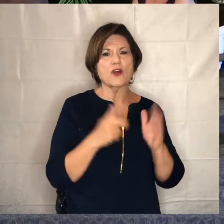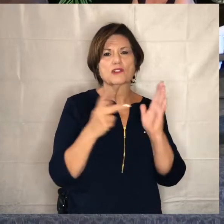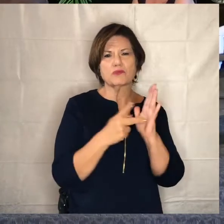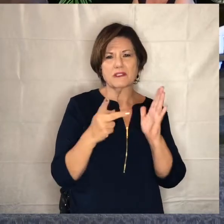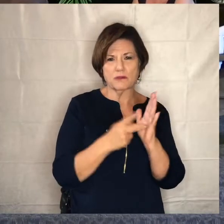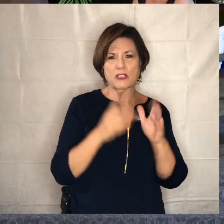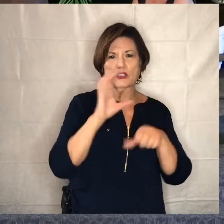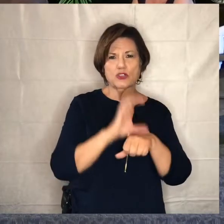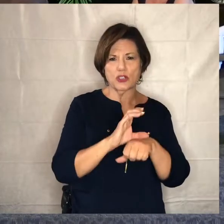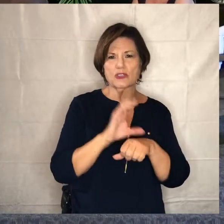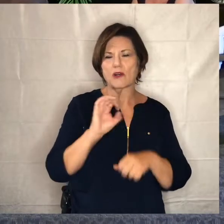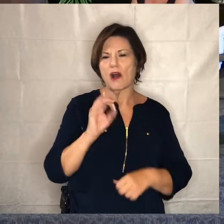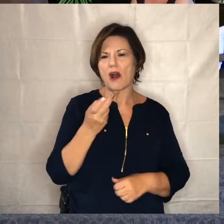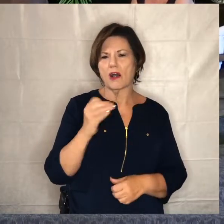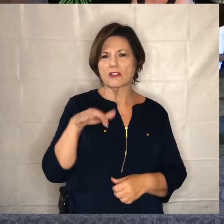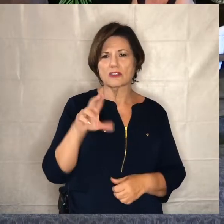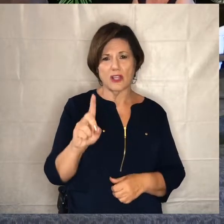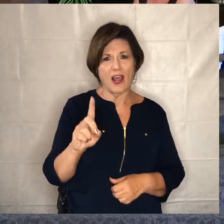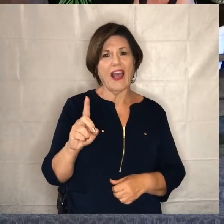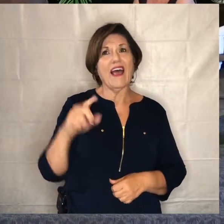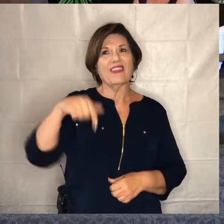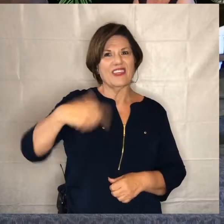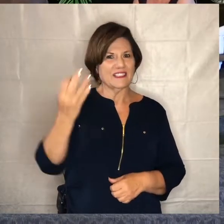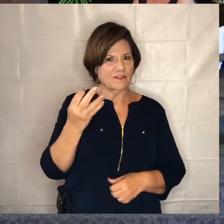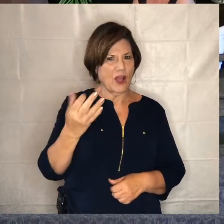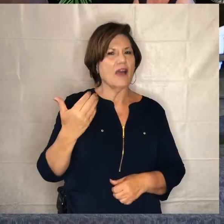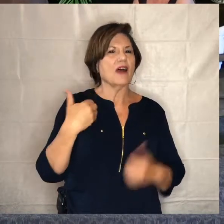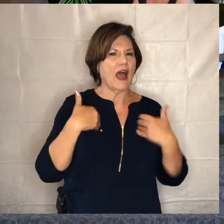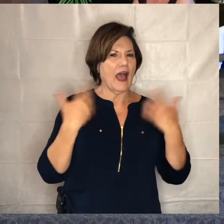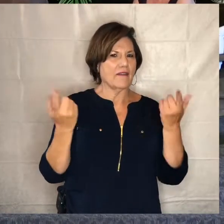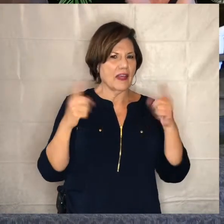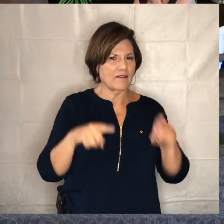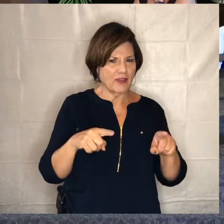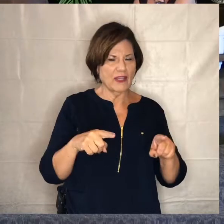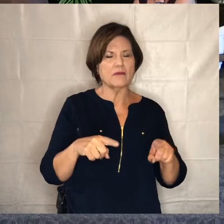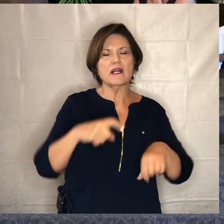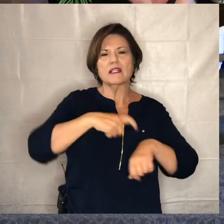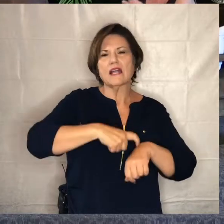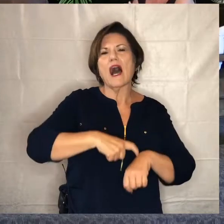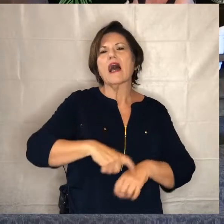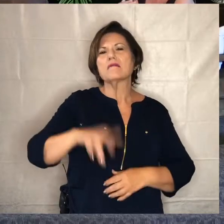are uh hosting an event this friday august the 21st at 6 pm